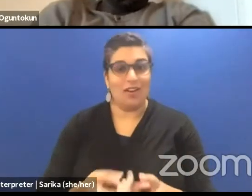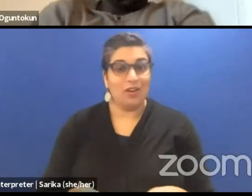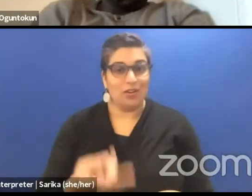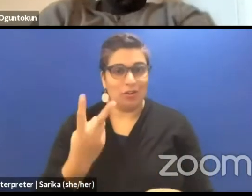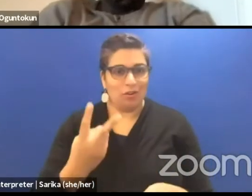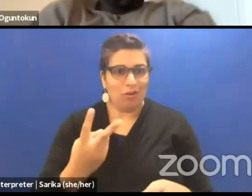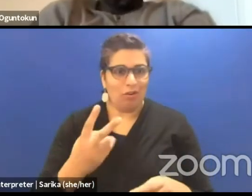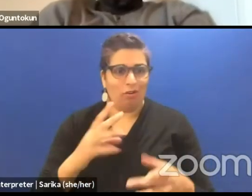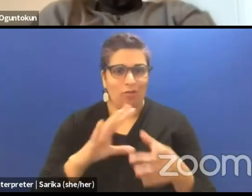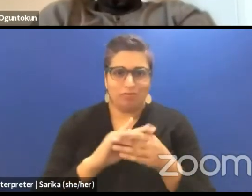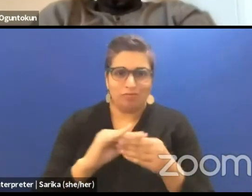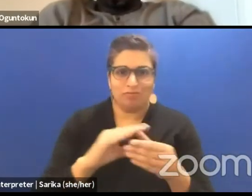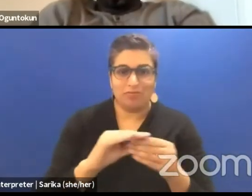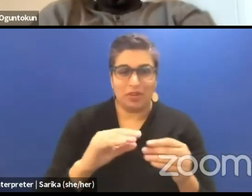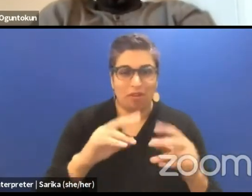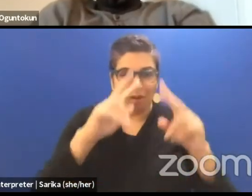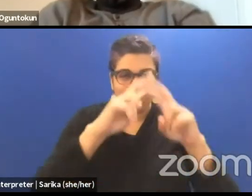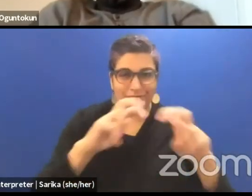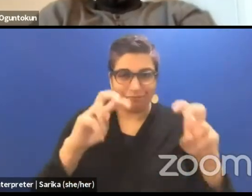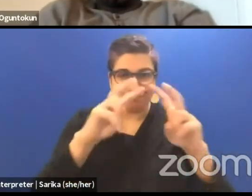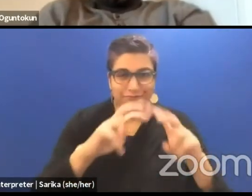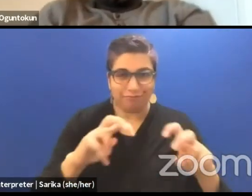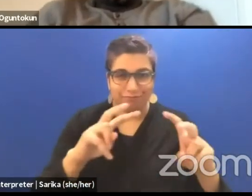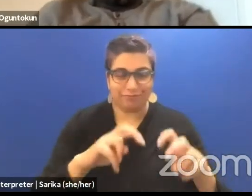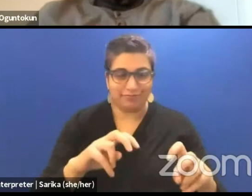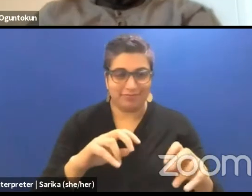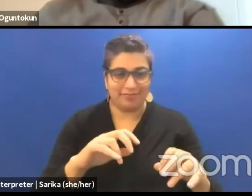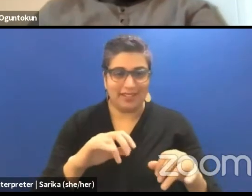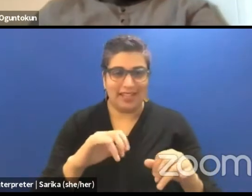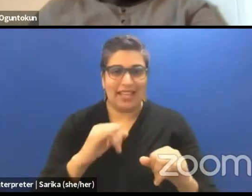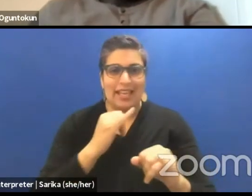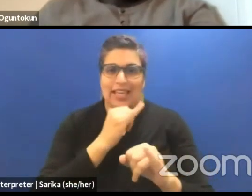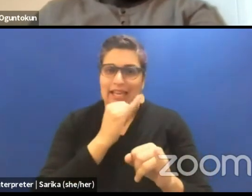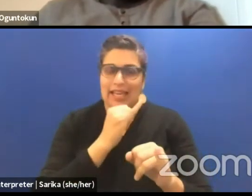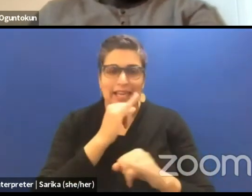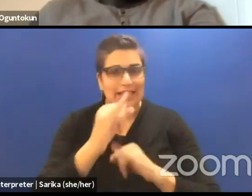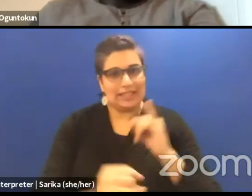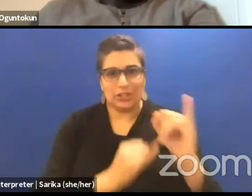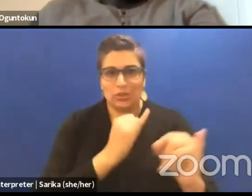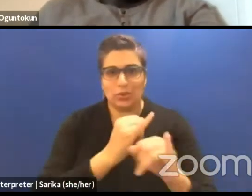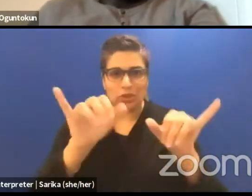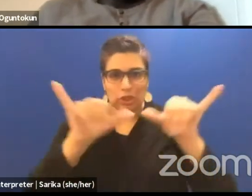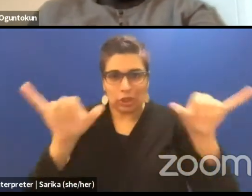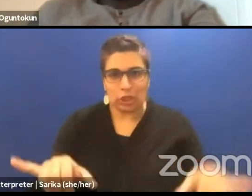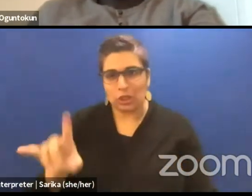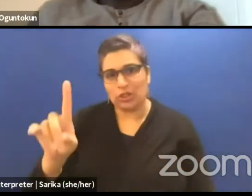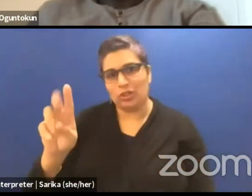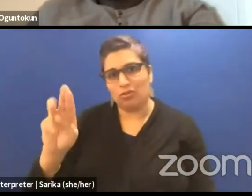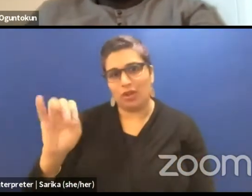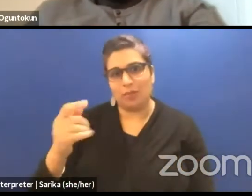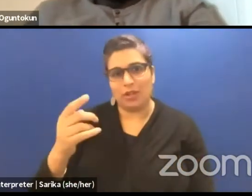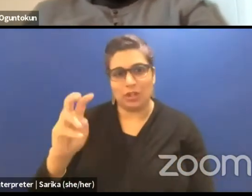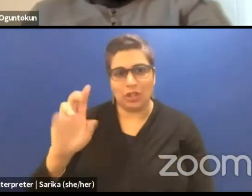and unsettling that idea of institutional dramaturge. The limitations, the realities,